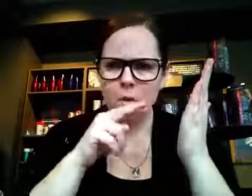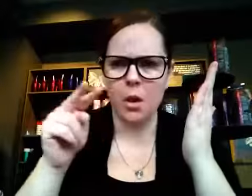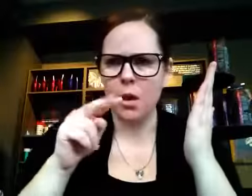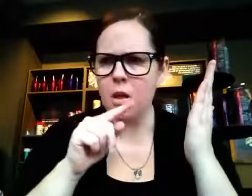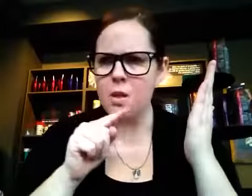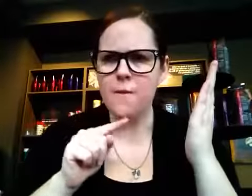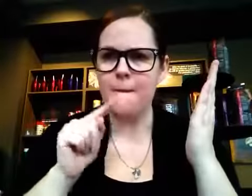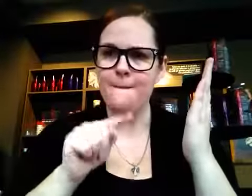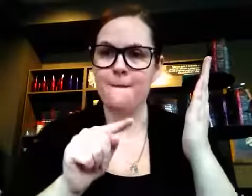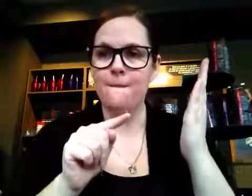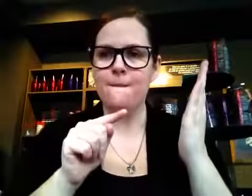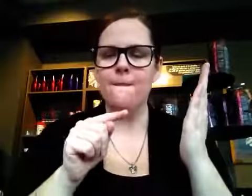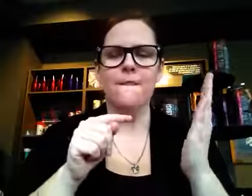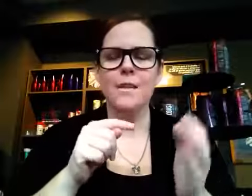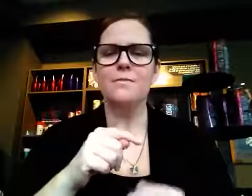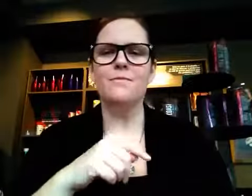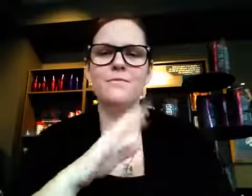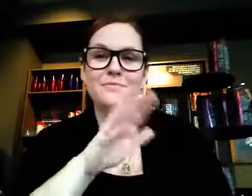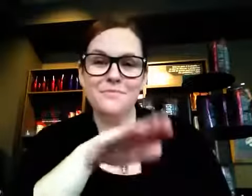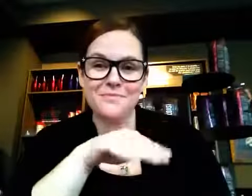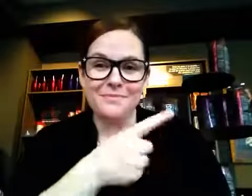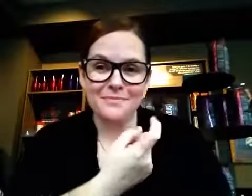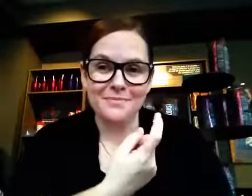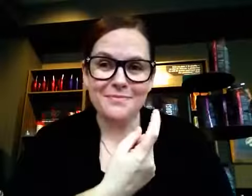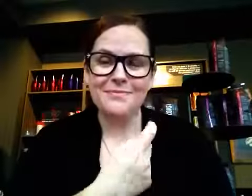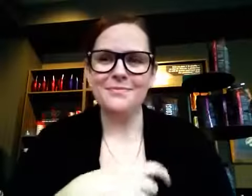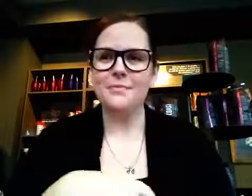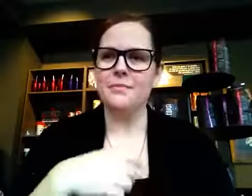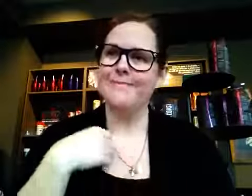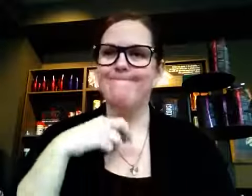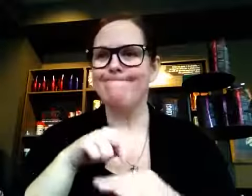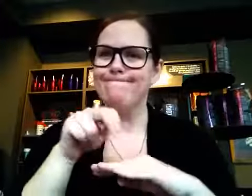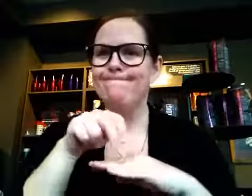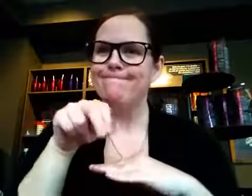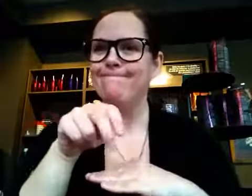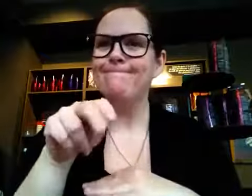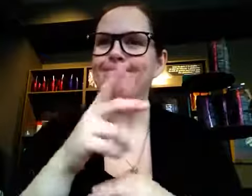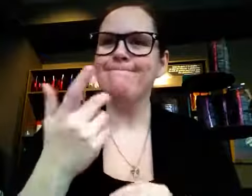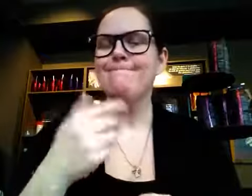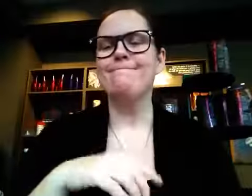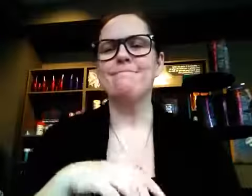and read through it until she found what she was looking for. She beckoned me to her, and I toddled over